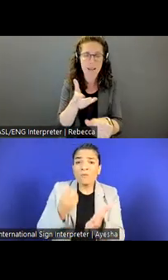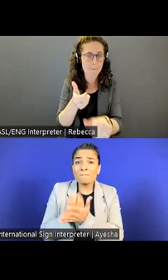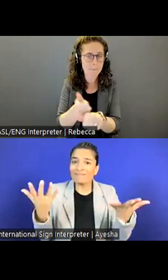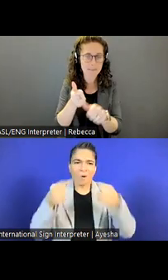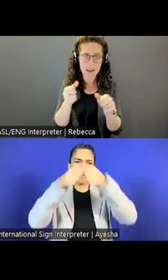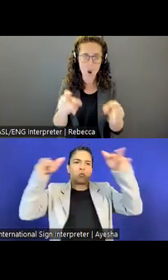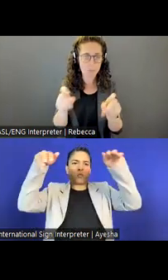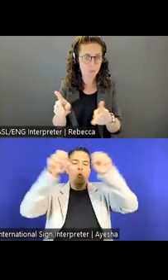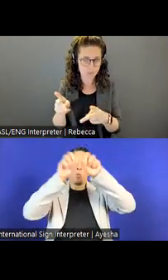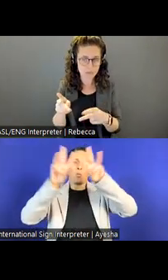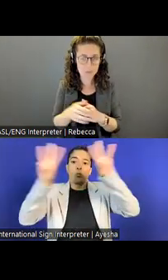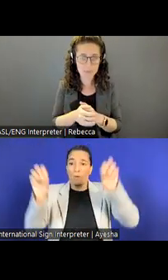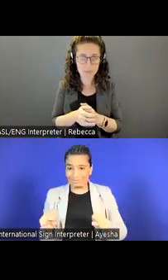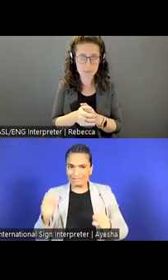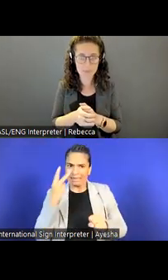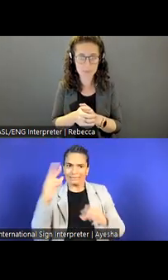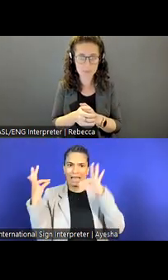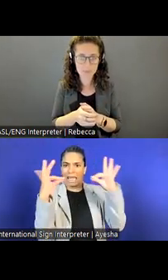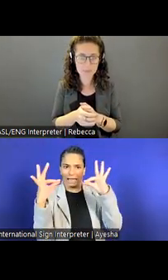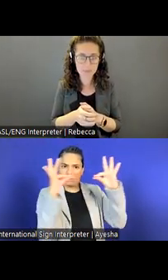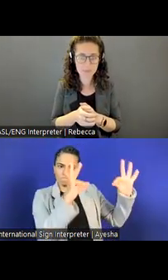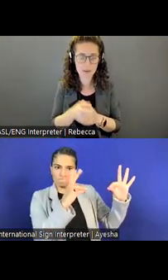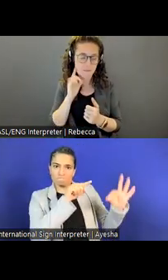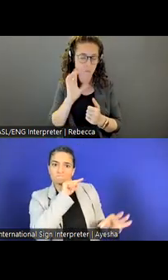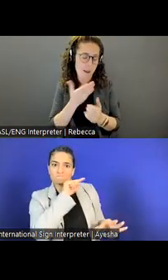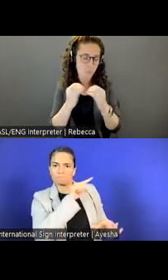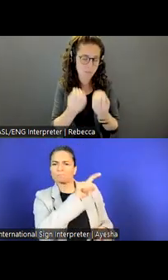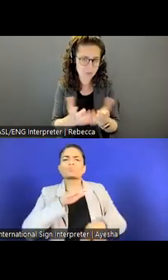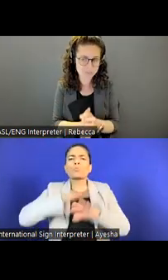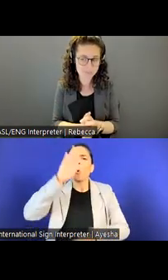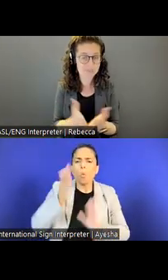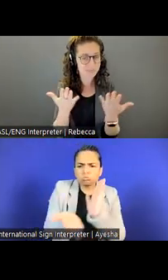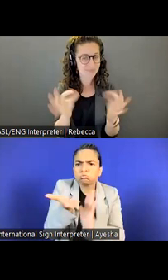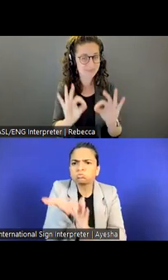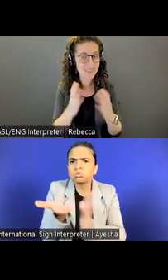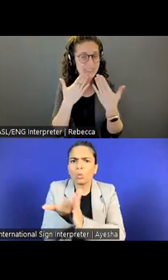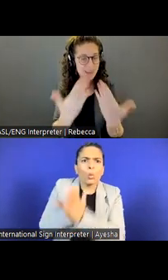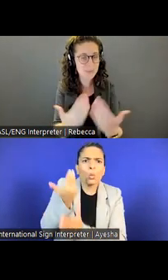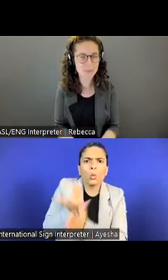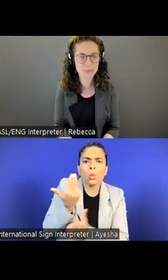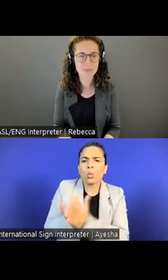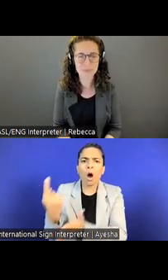given moment here at World Learning. Thank you! Ashley Holben: Thank you, Syed.